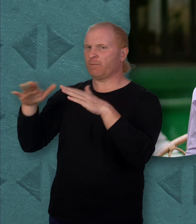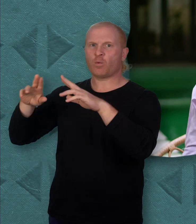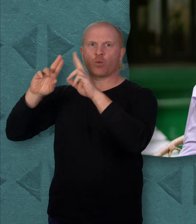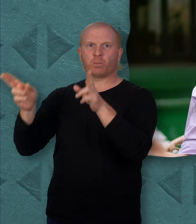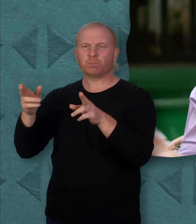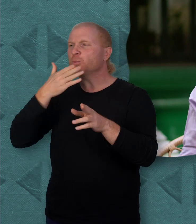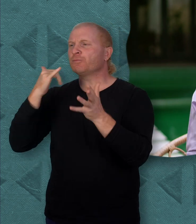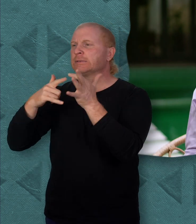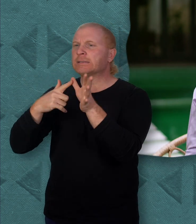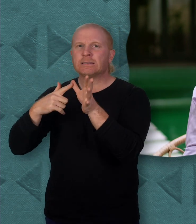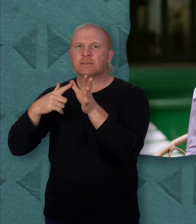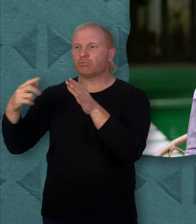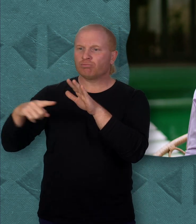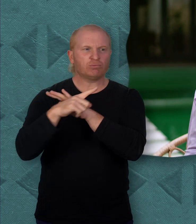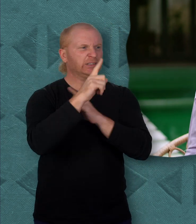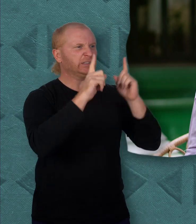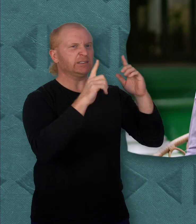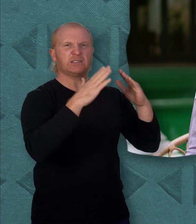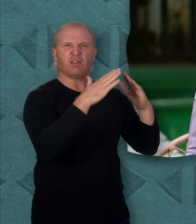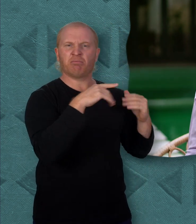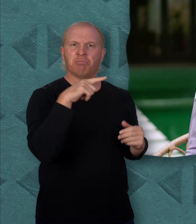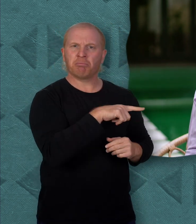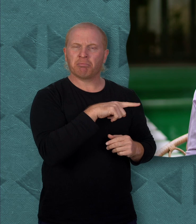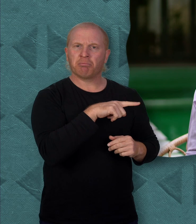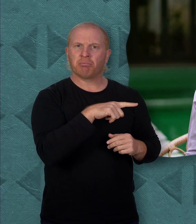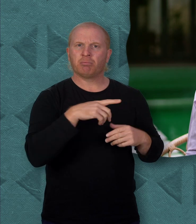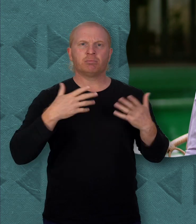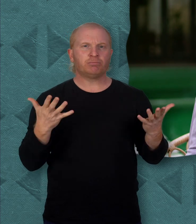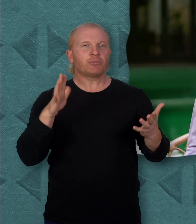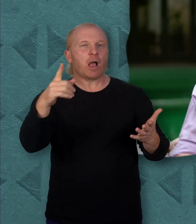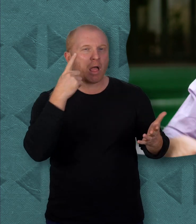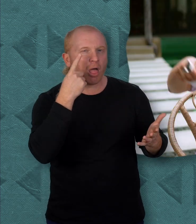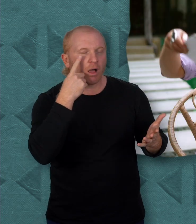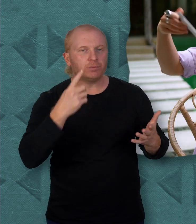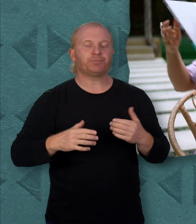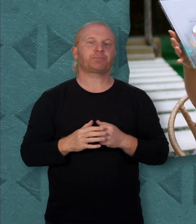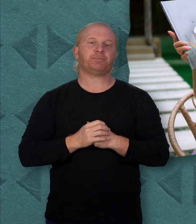in the beautiful sea to come into the cities and towns? Let's find out.